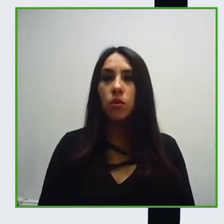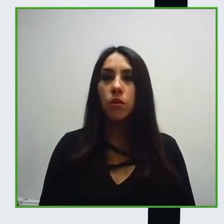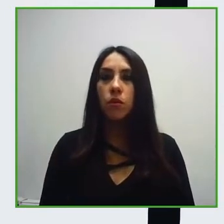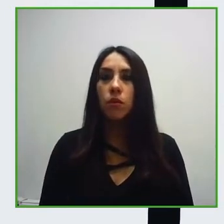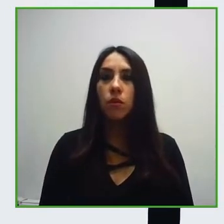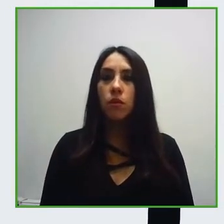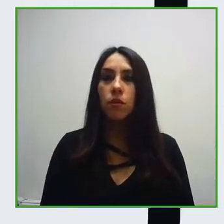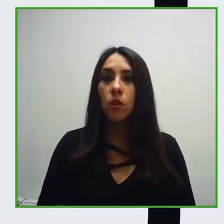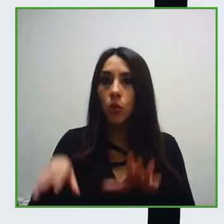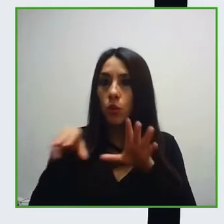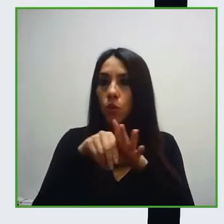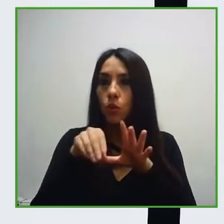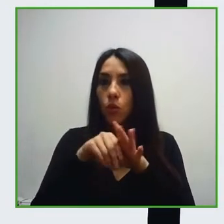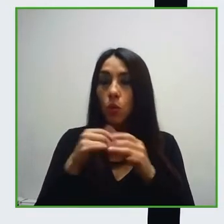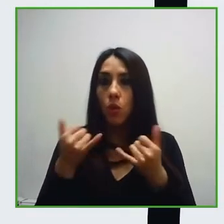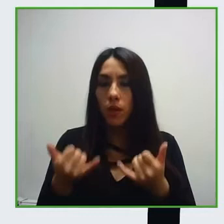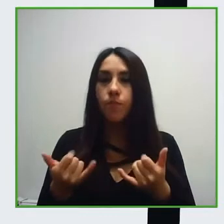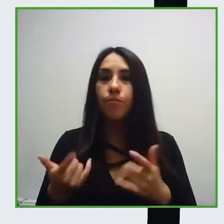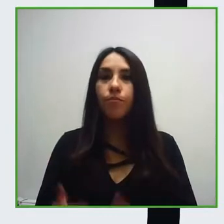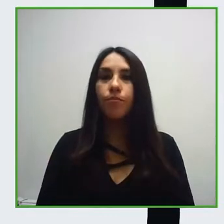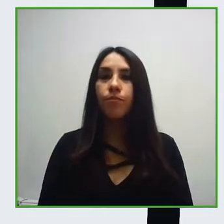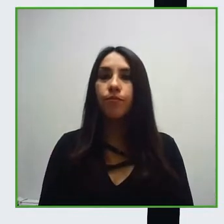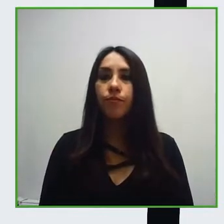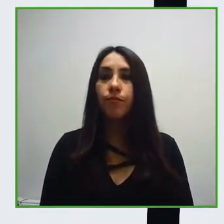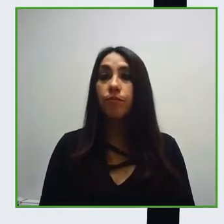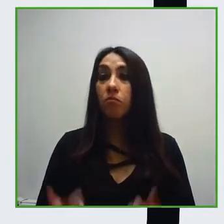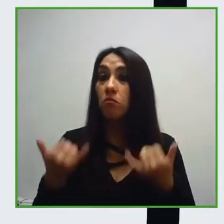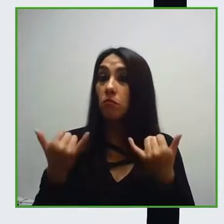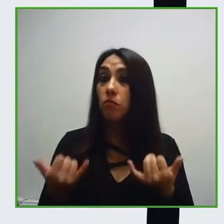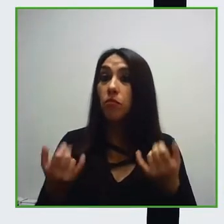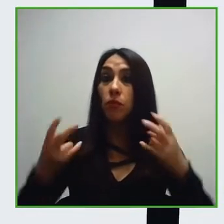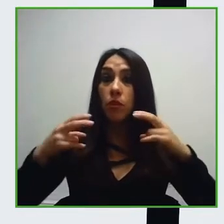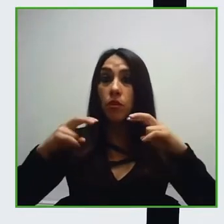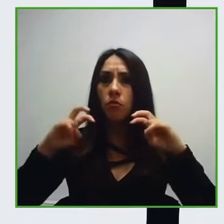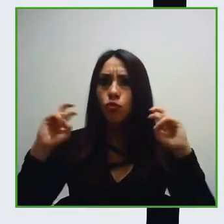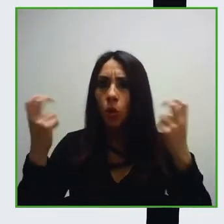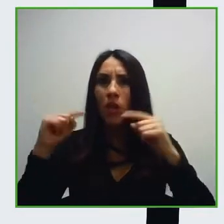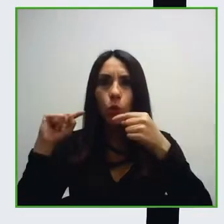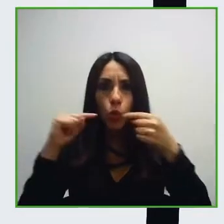This panel shows how the use of these new cutting-edge technologies